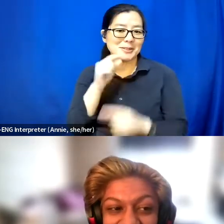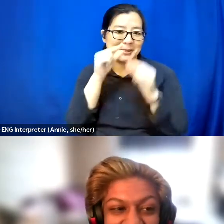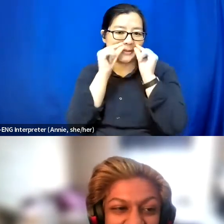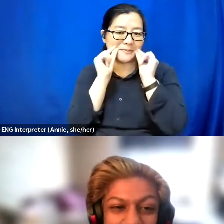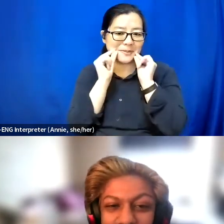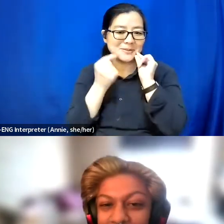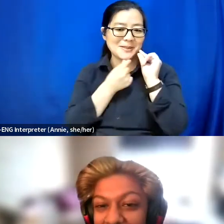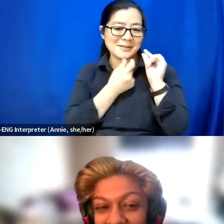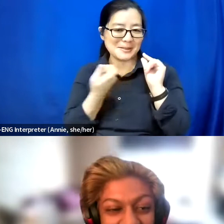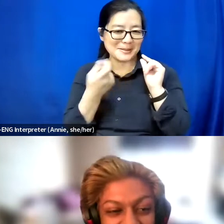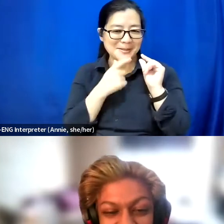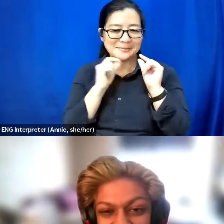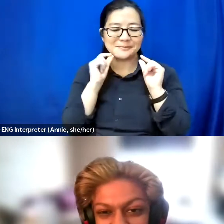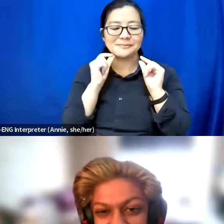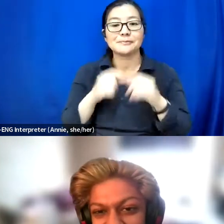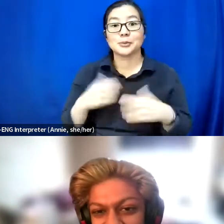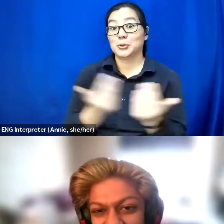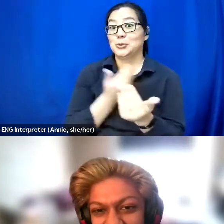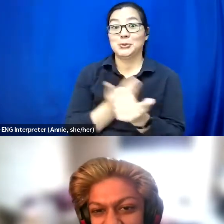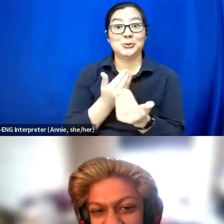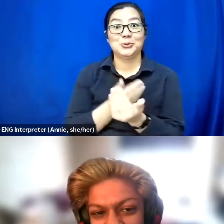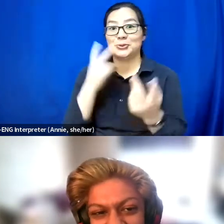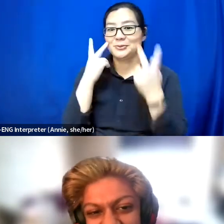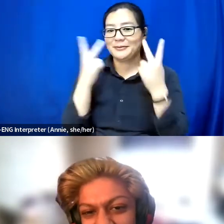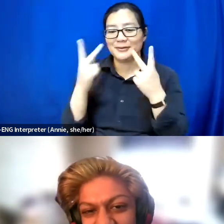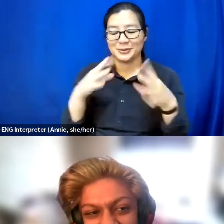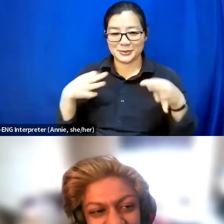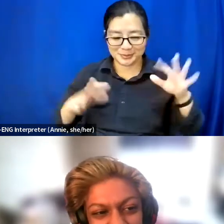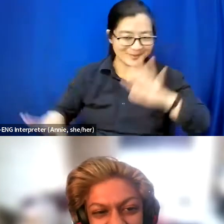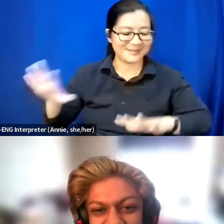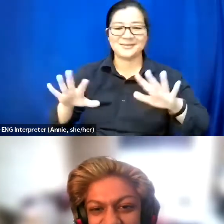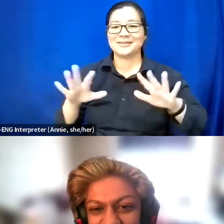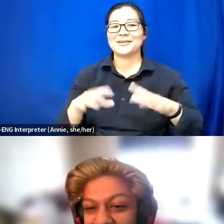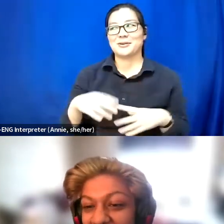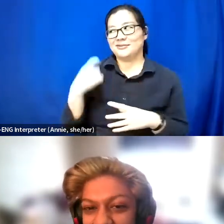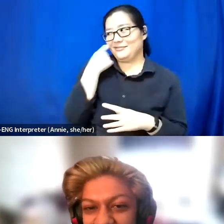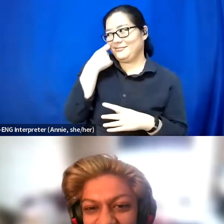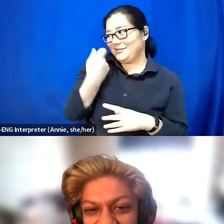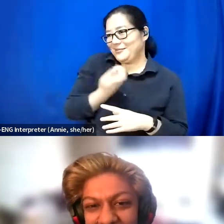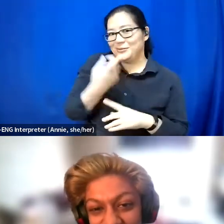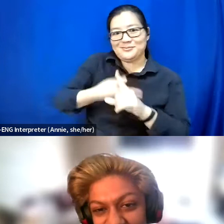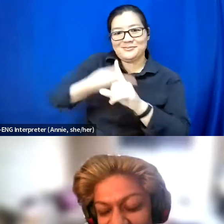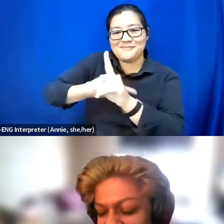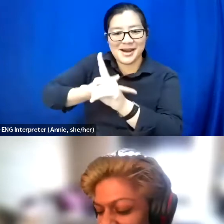They are very new to my visual description from the last few months, so I keep forgetting to mention it.